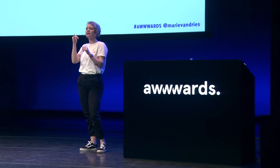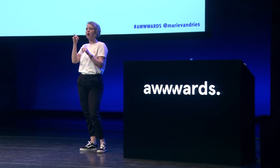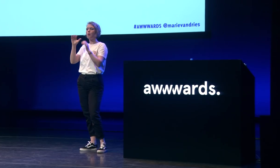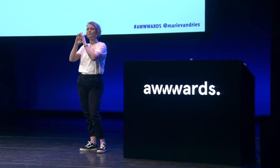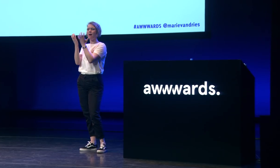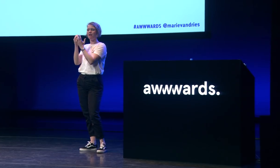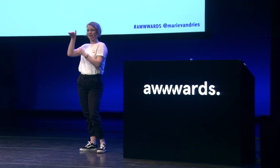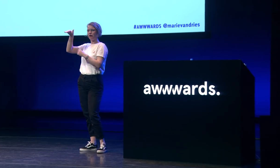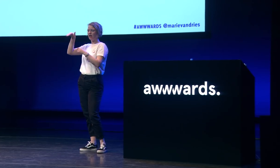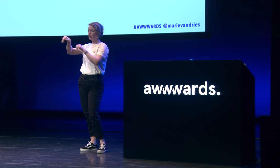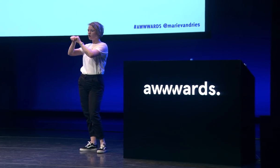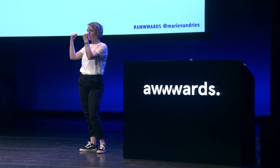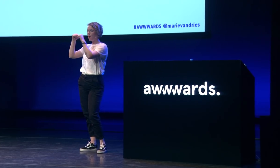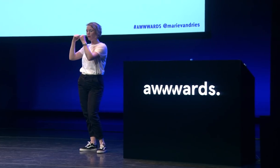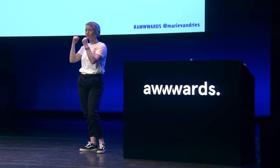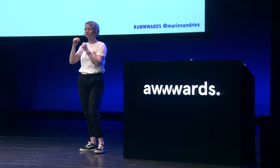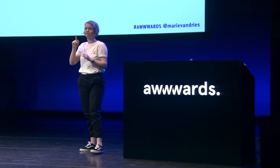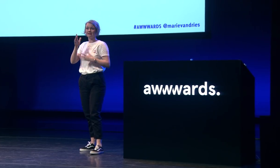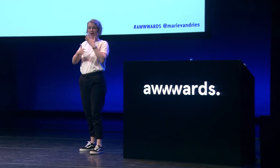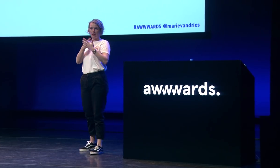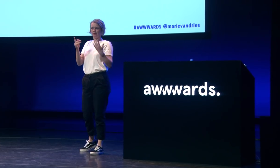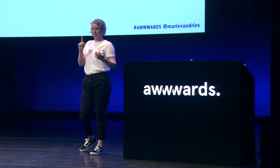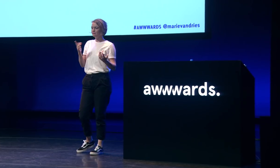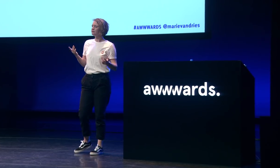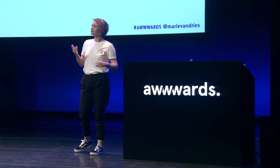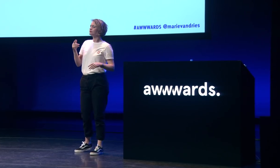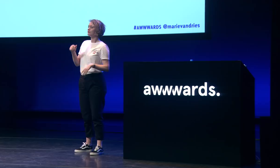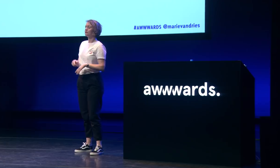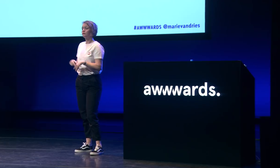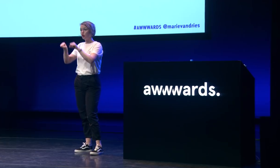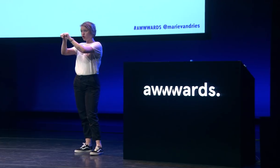another example is the yellow ball is in the cupboard in stylings you would come